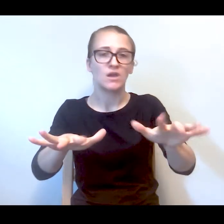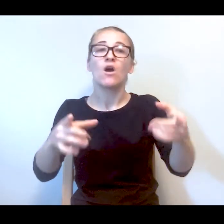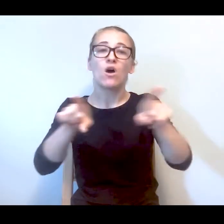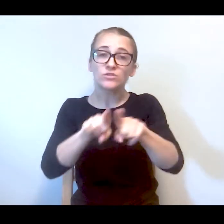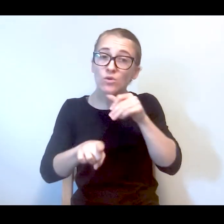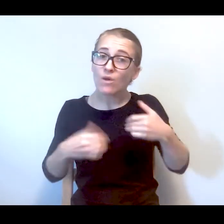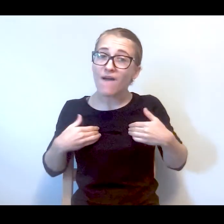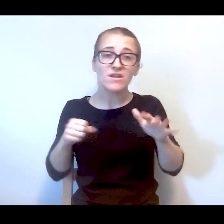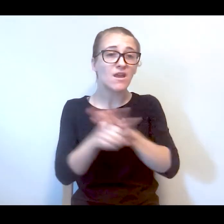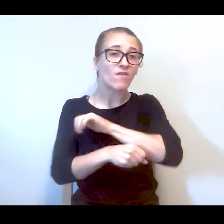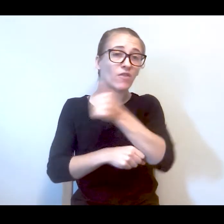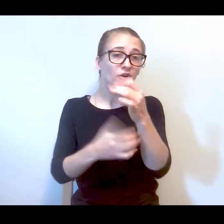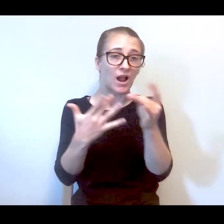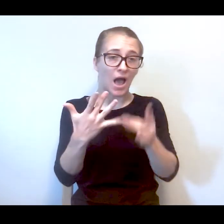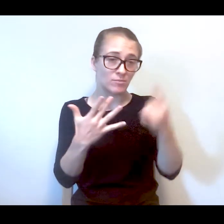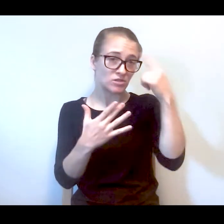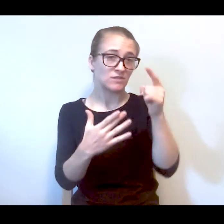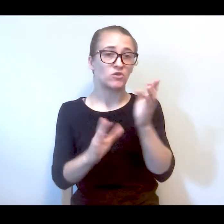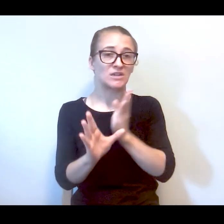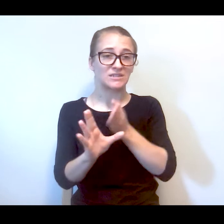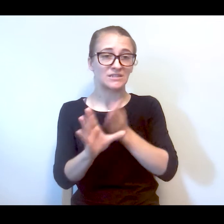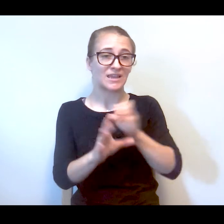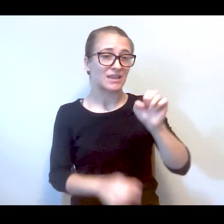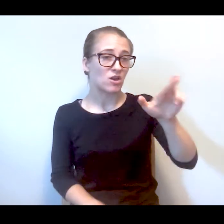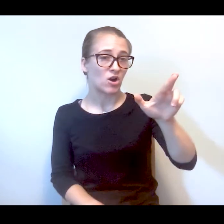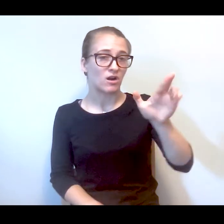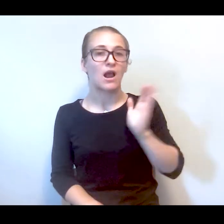We don't have enough alternatives to the psych ERs.